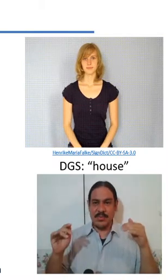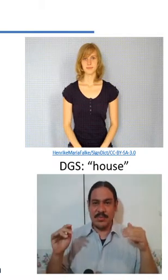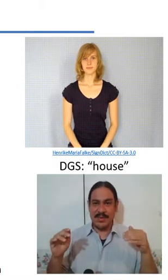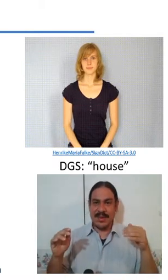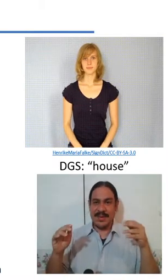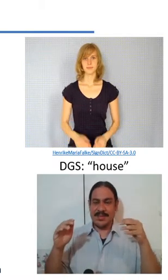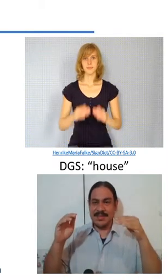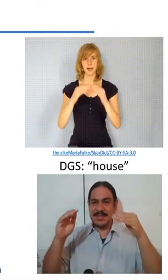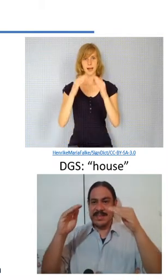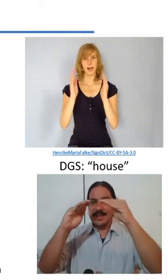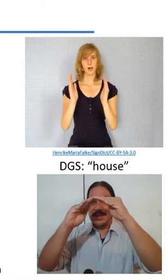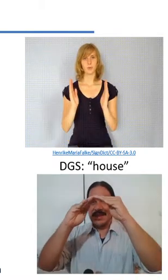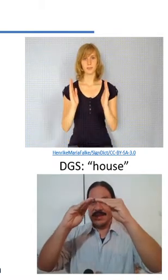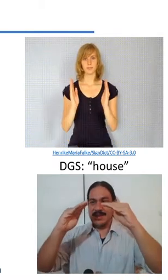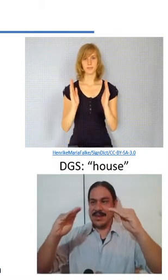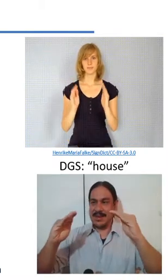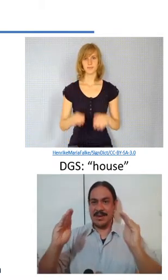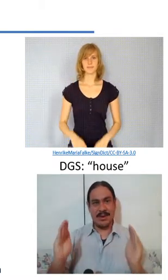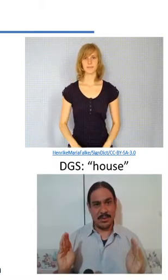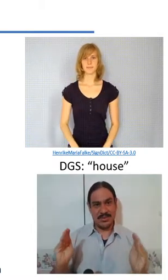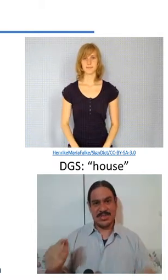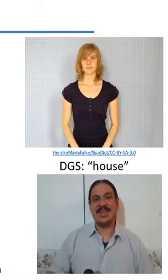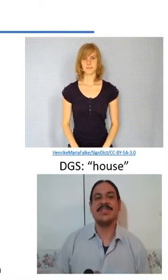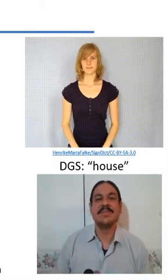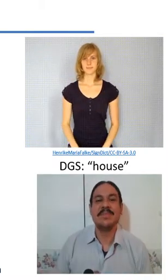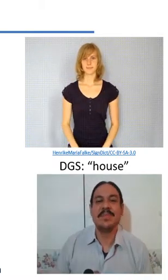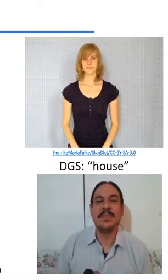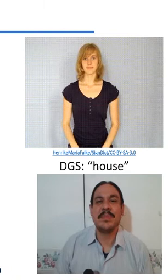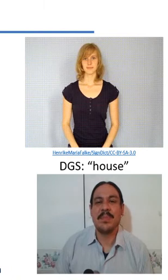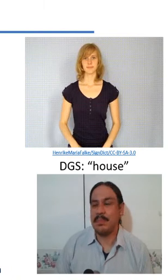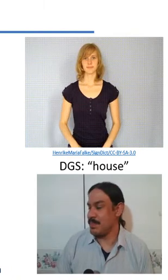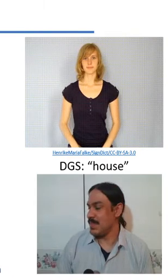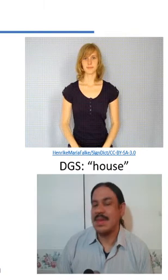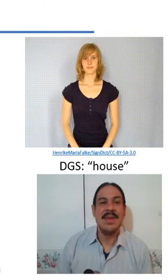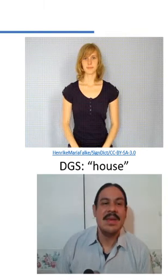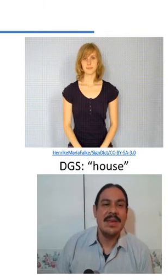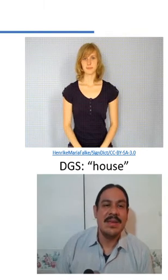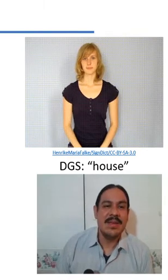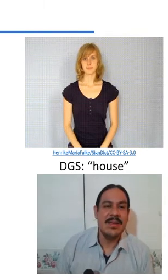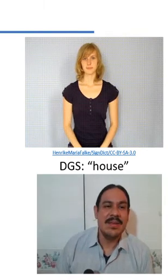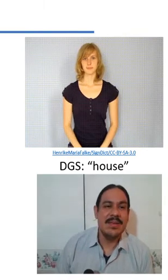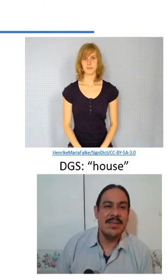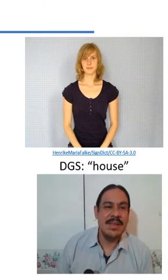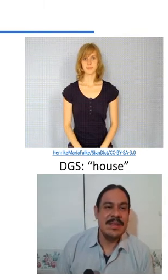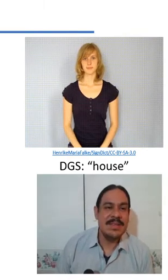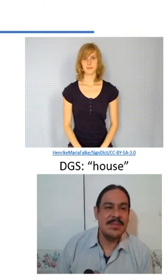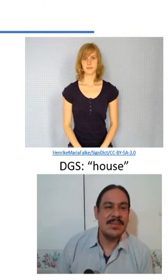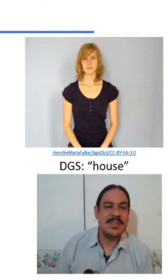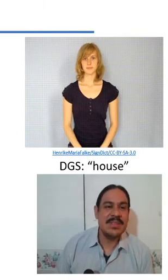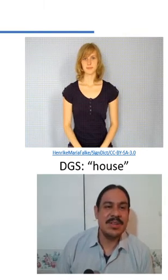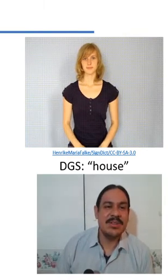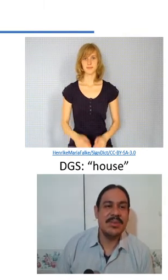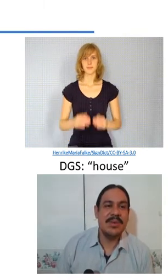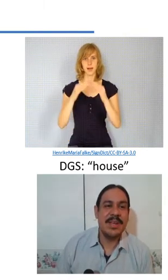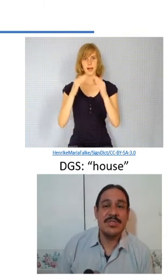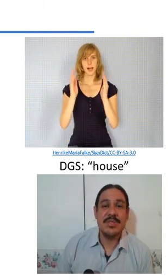it is vertically symmetrical i apologize and the two hands are touching each